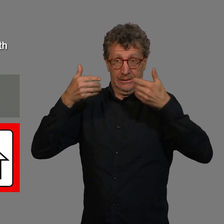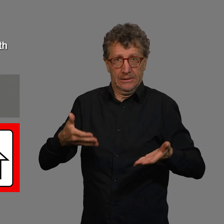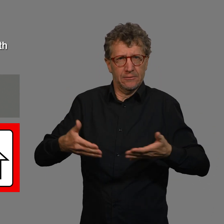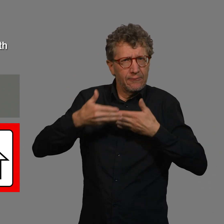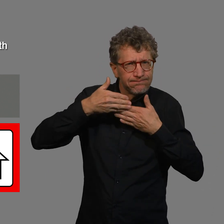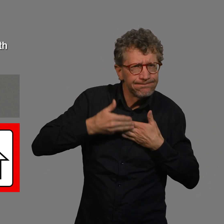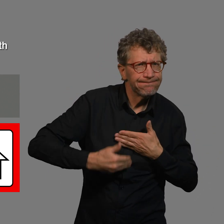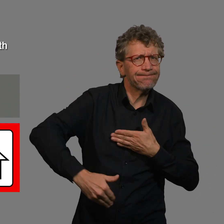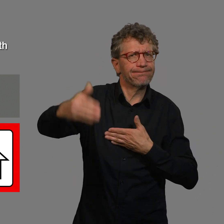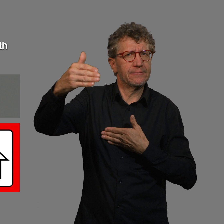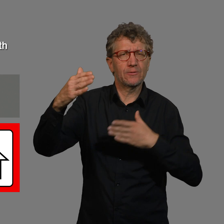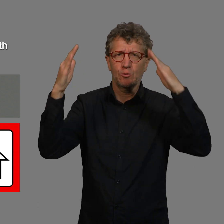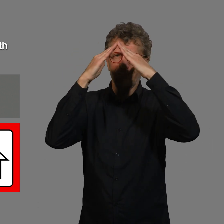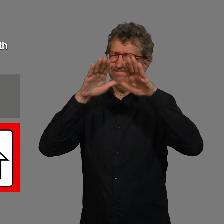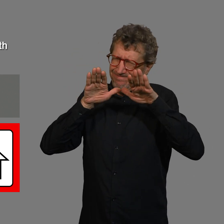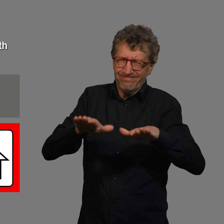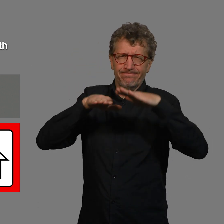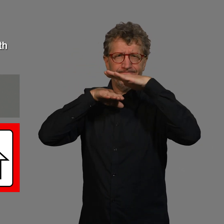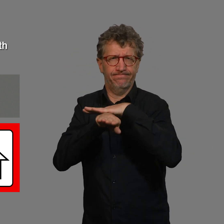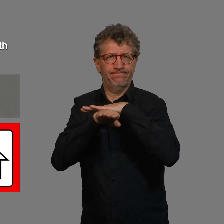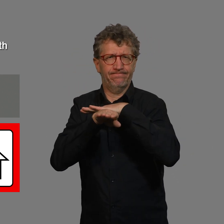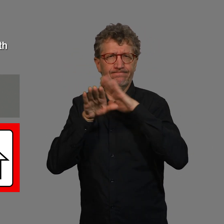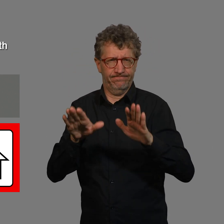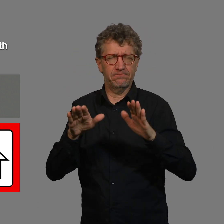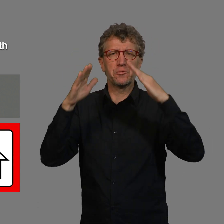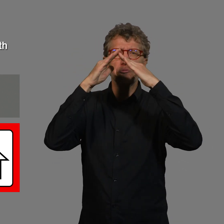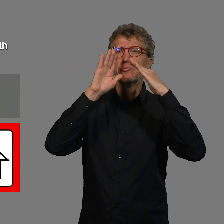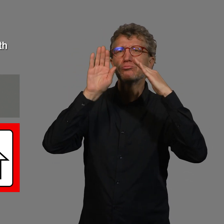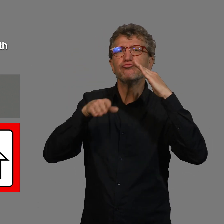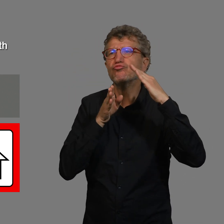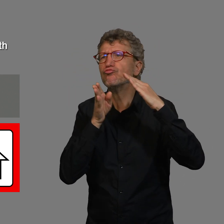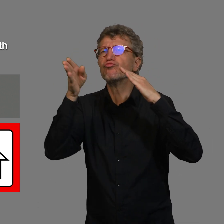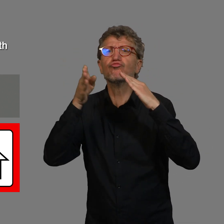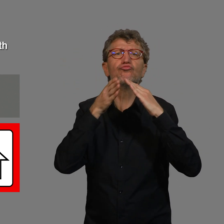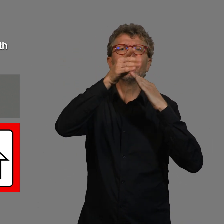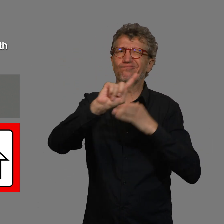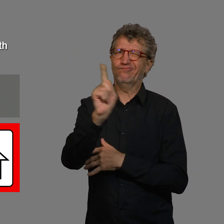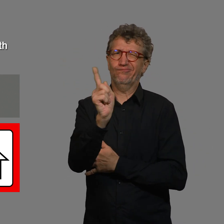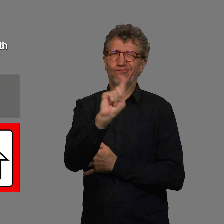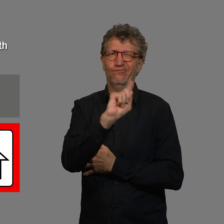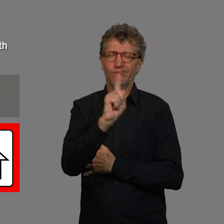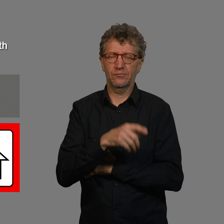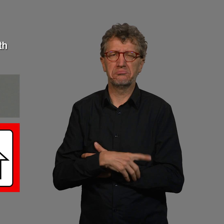Stay at home. Only leave the home if absolutely necessary.